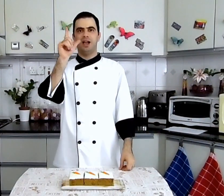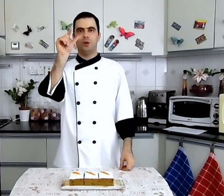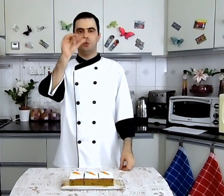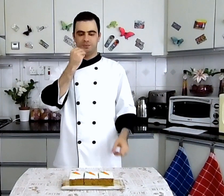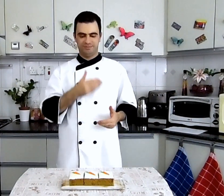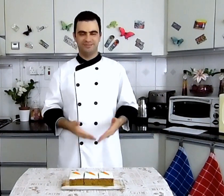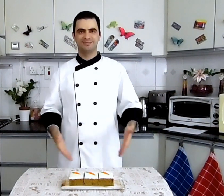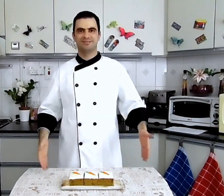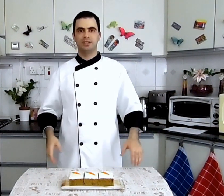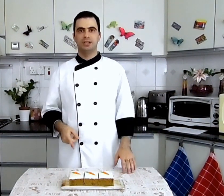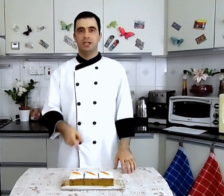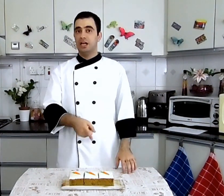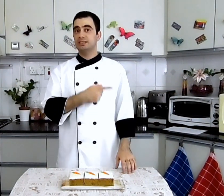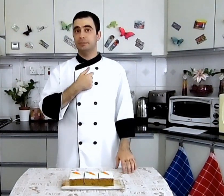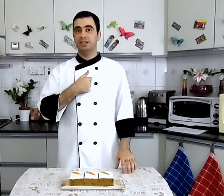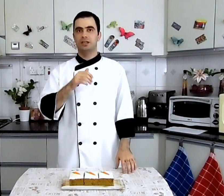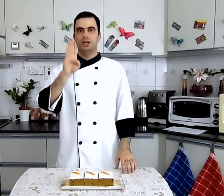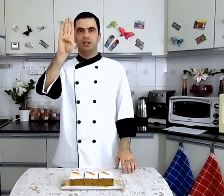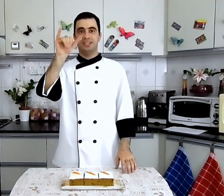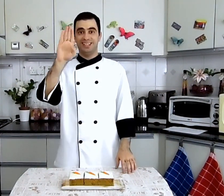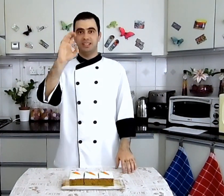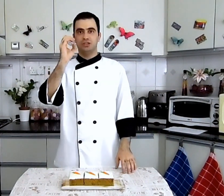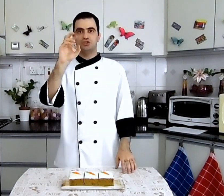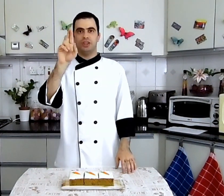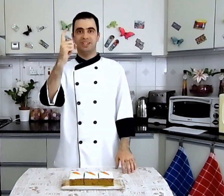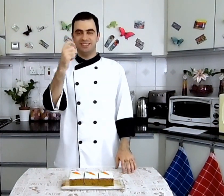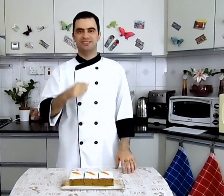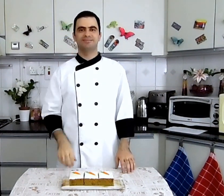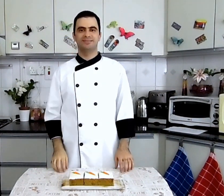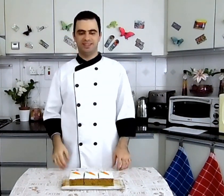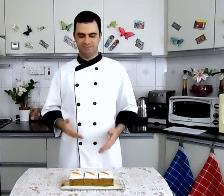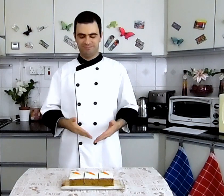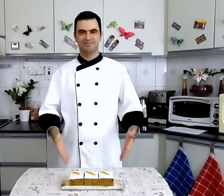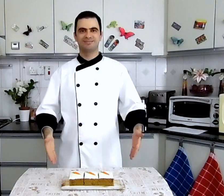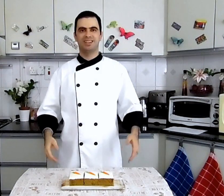It looks delicate شكلها لذيذ This is the Carrot Cake هذا كيك الجزر